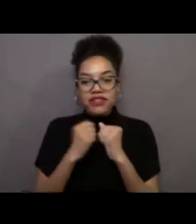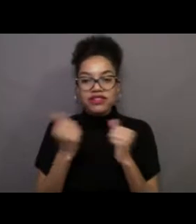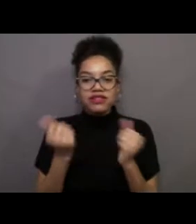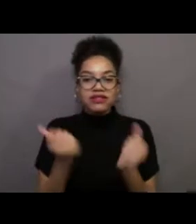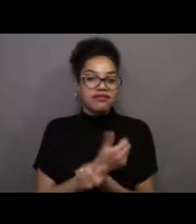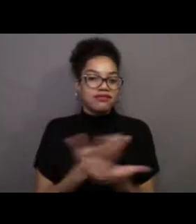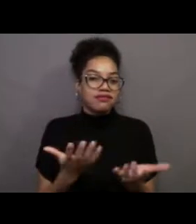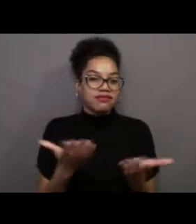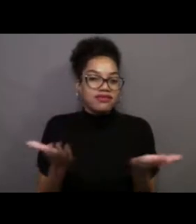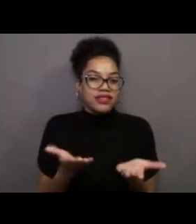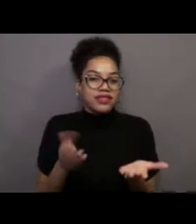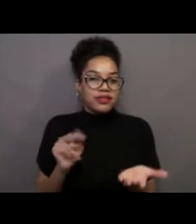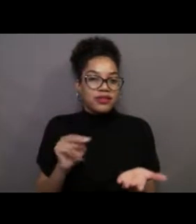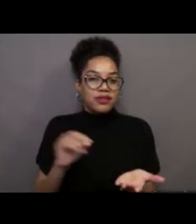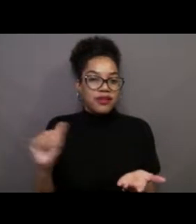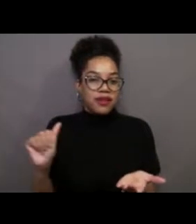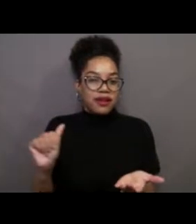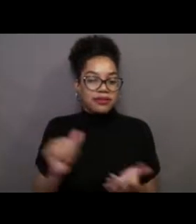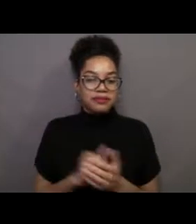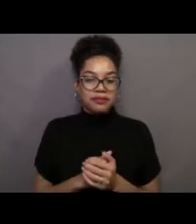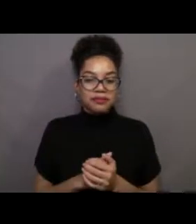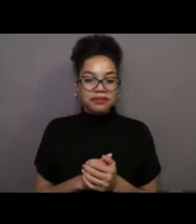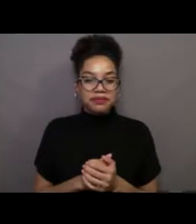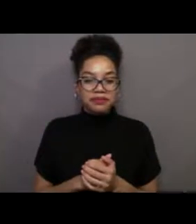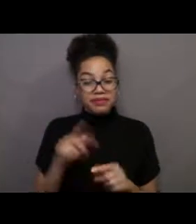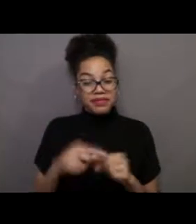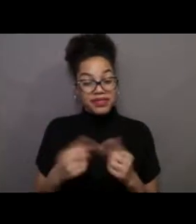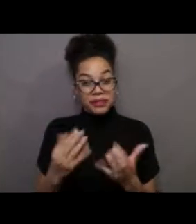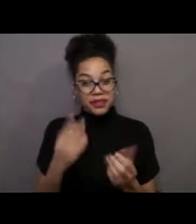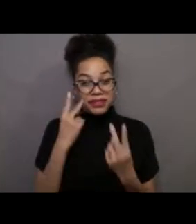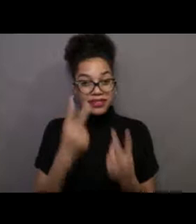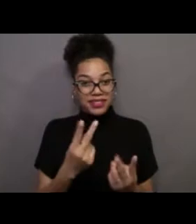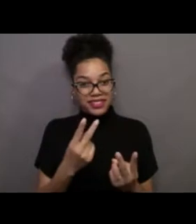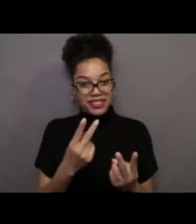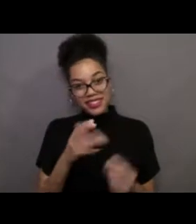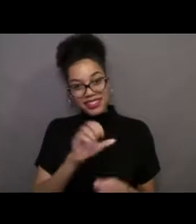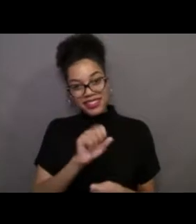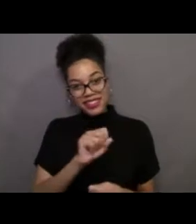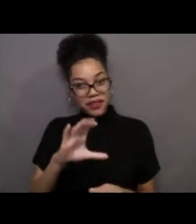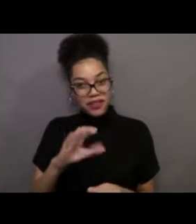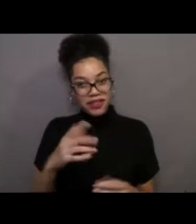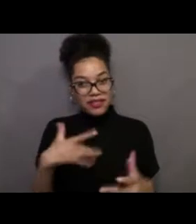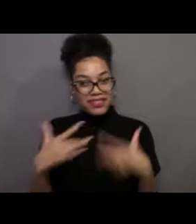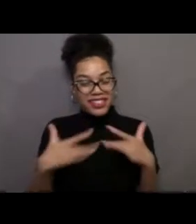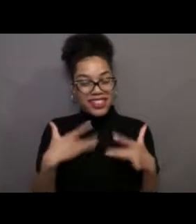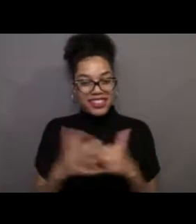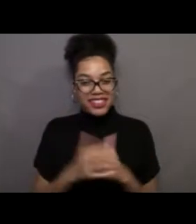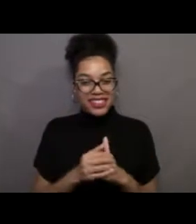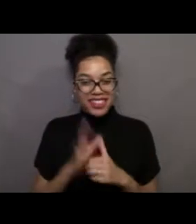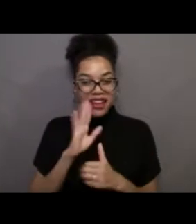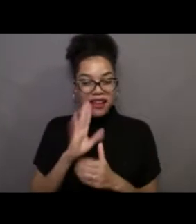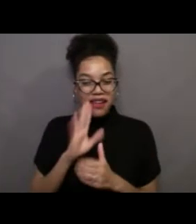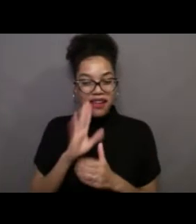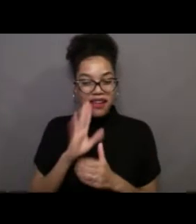and I can't wait to come to Santa Cruz. I'm going to have to put that on my travel list for sure.